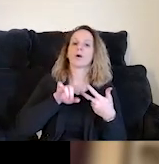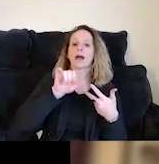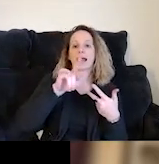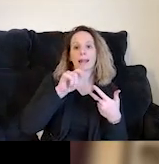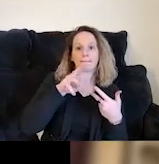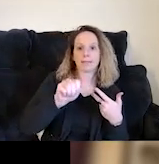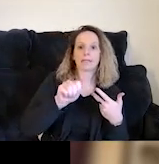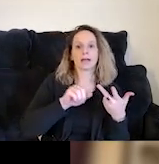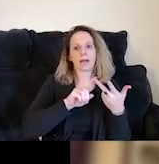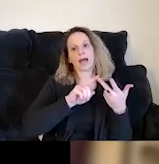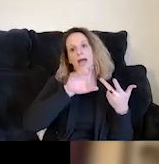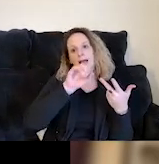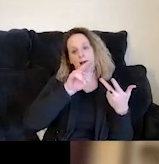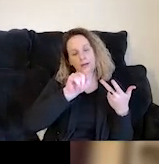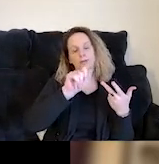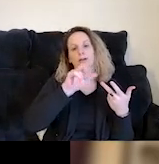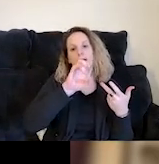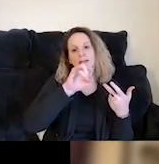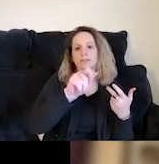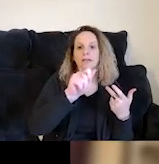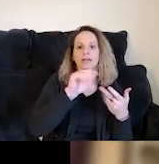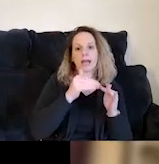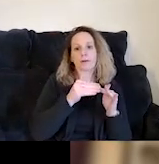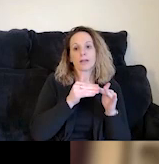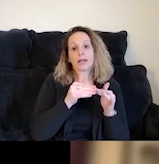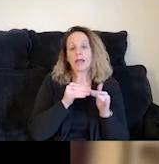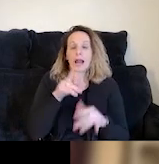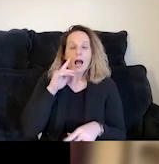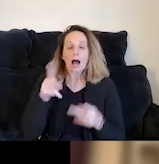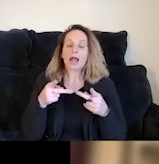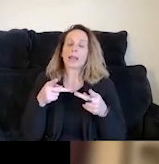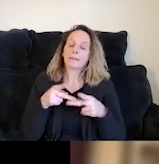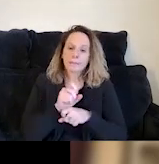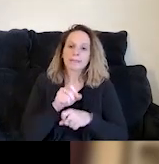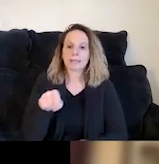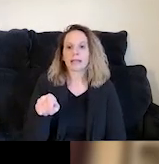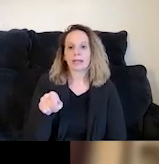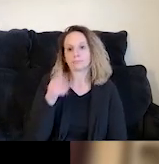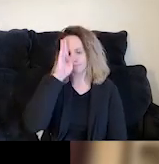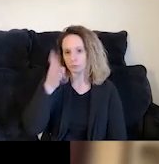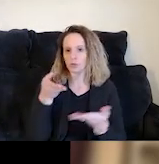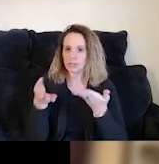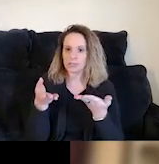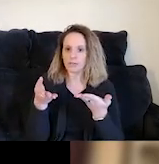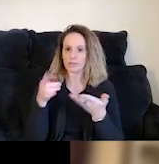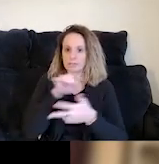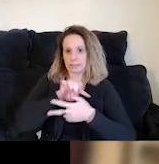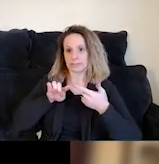and Contra Costa County. And that's where all of our work takes place. And those direct services span all those different entry points